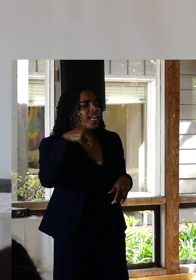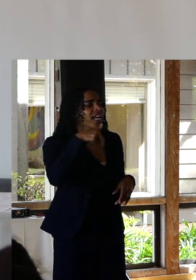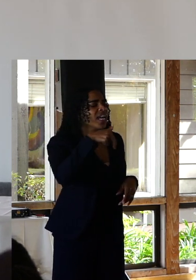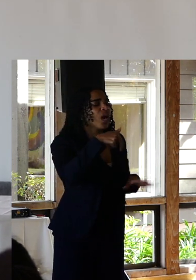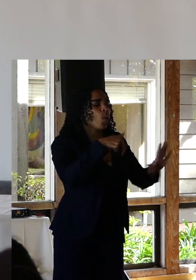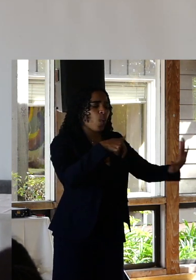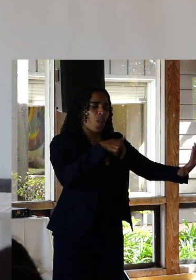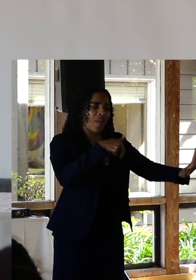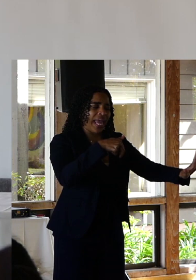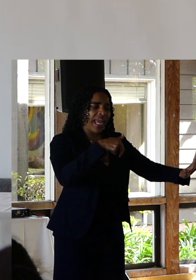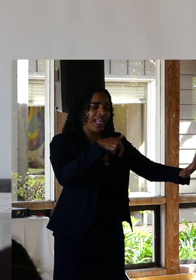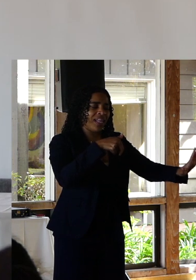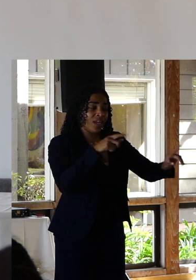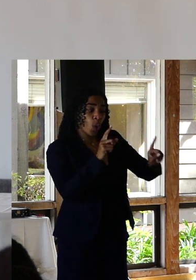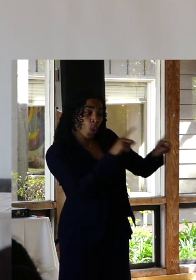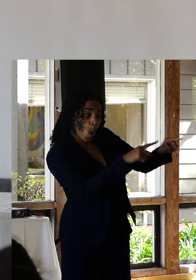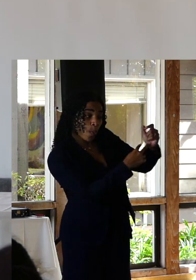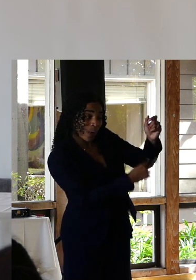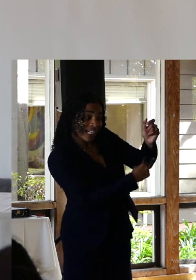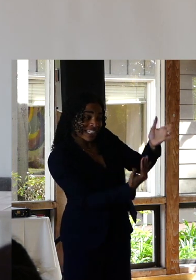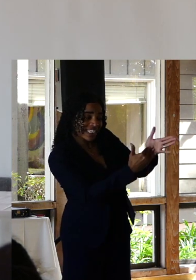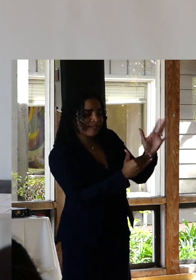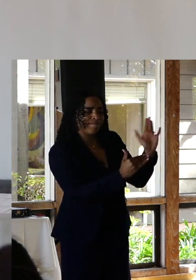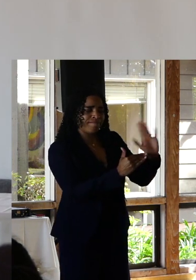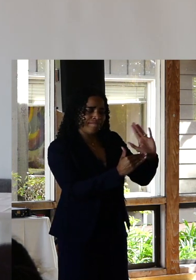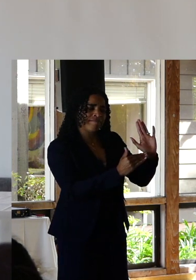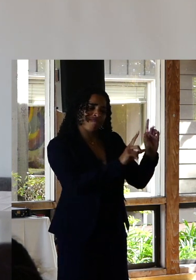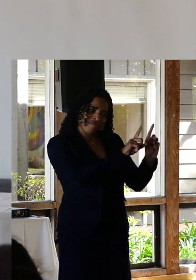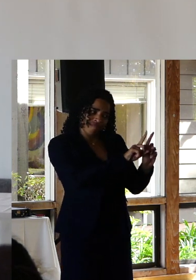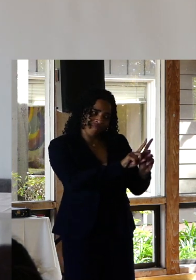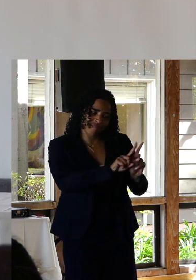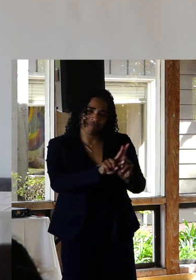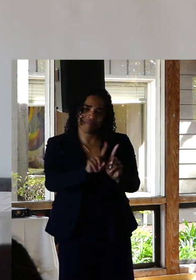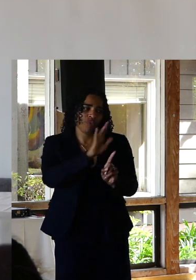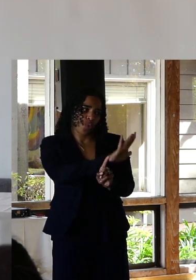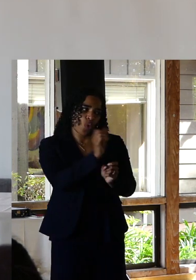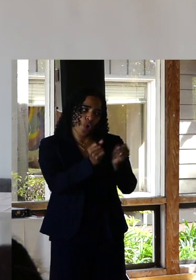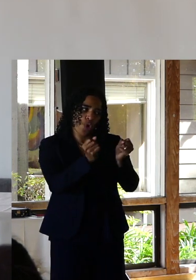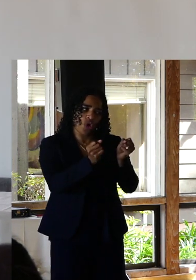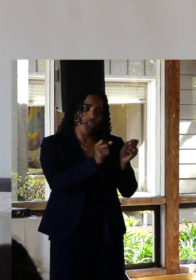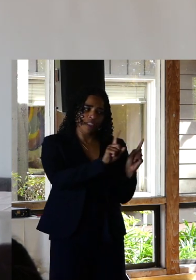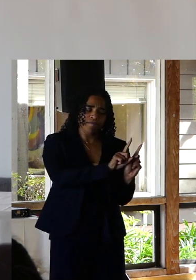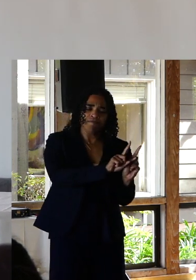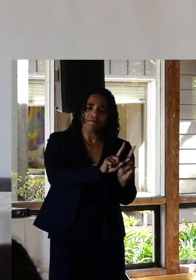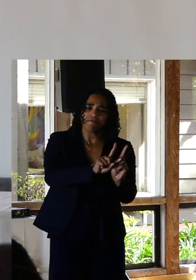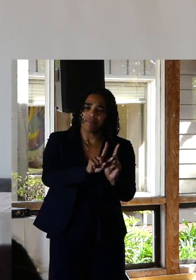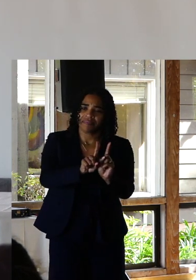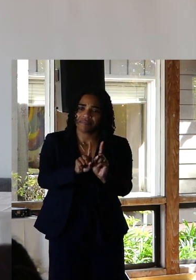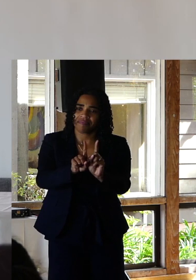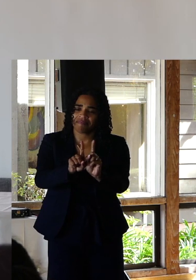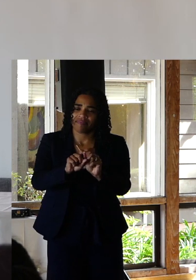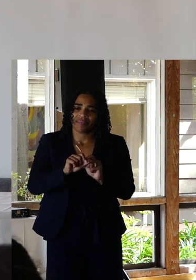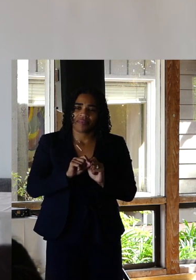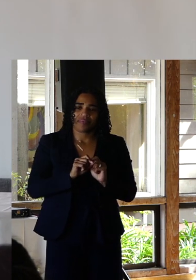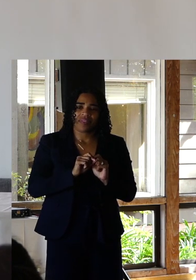me to my car. And again that bluntness appeared. I knew they wouldn't hold you.